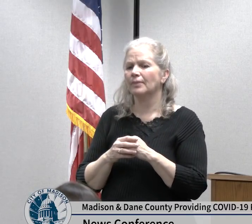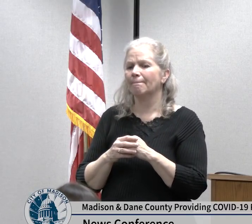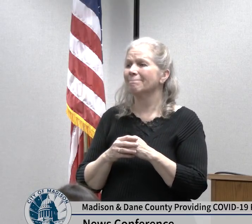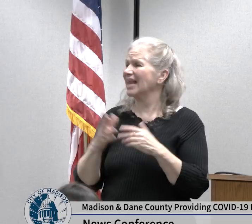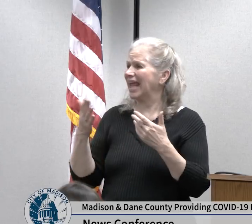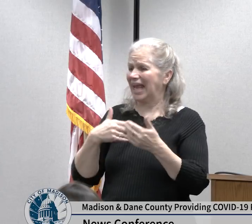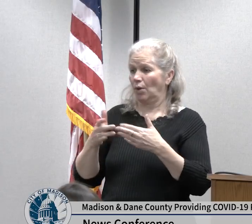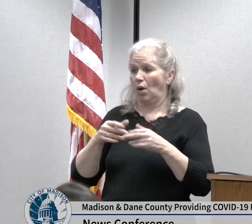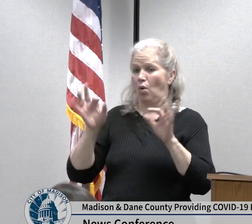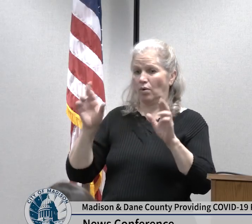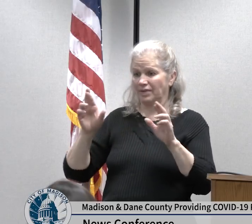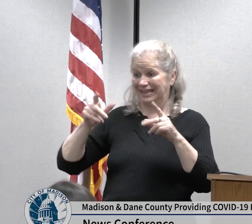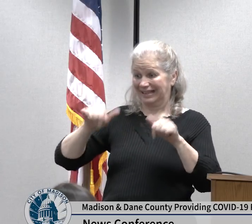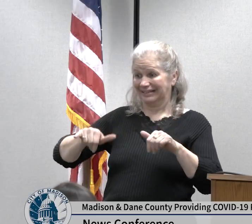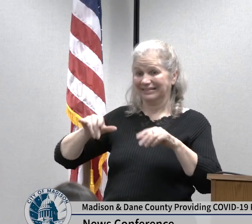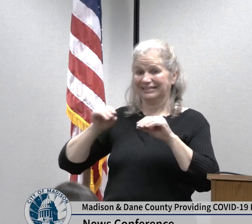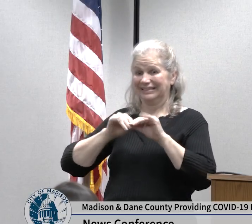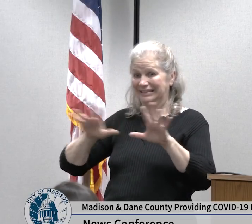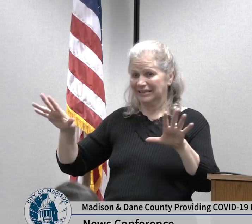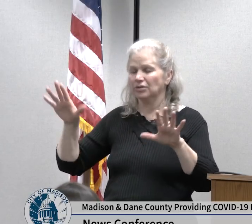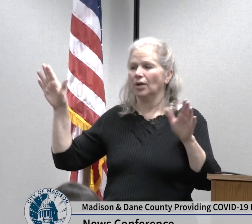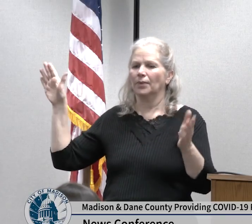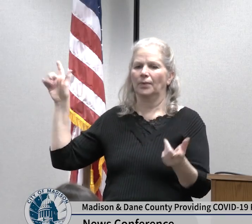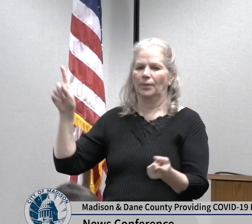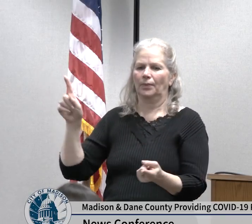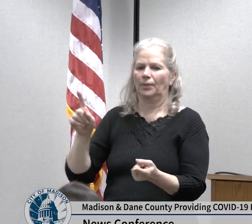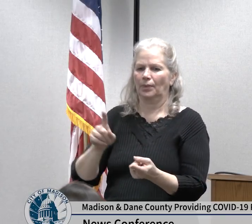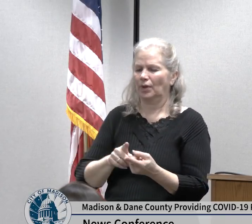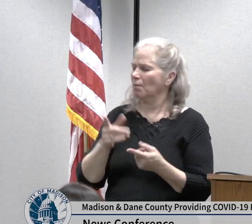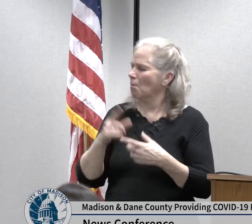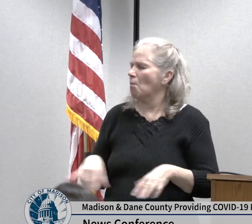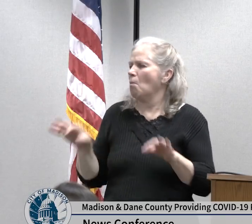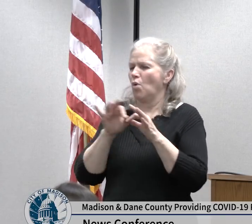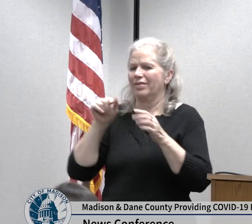recommendations could have on our community by preparing as individuals